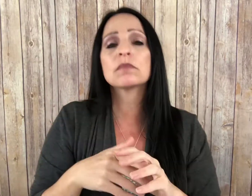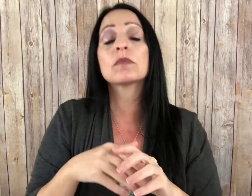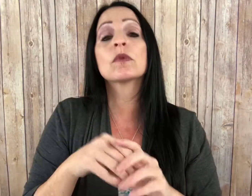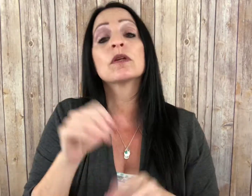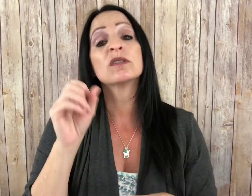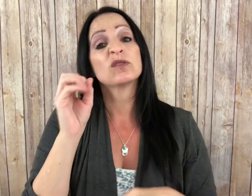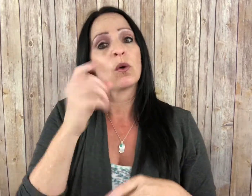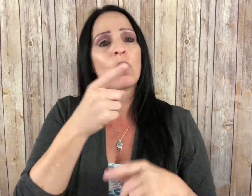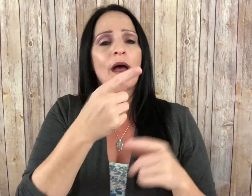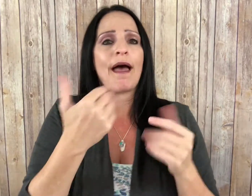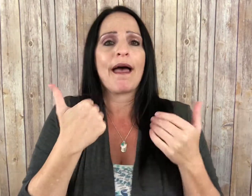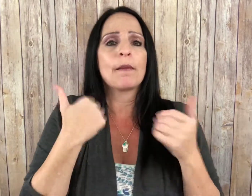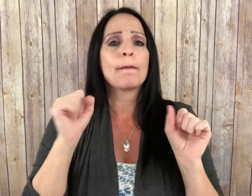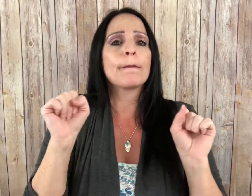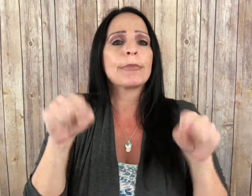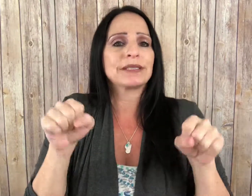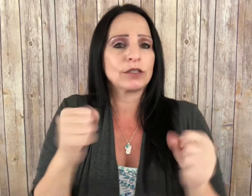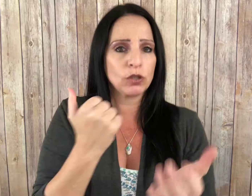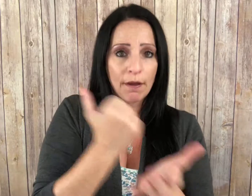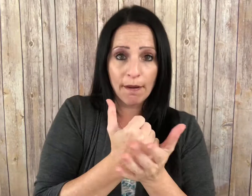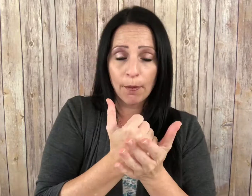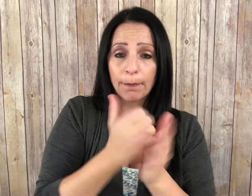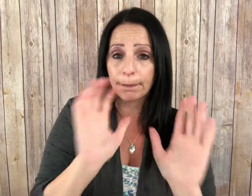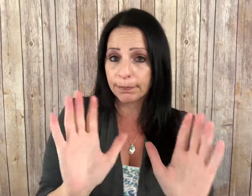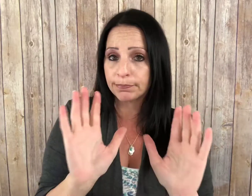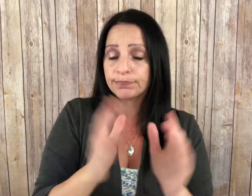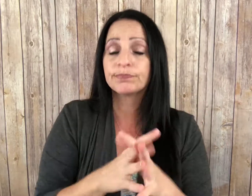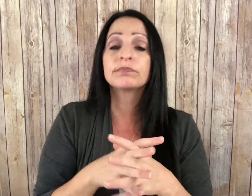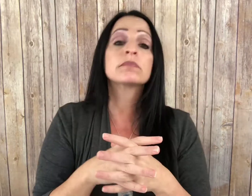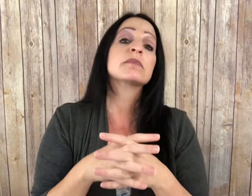CBD could potentially help you.